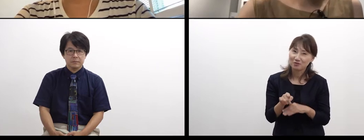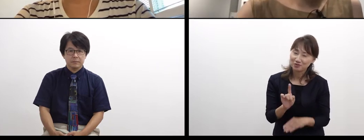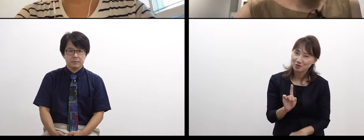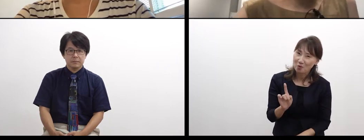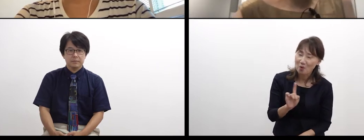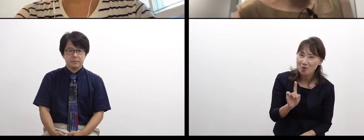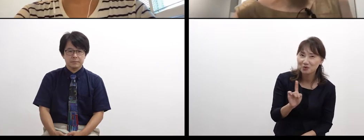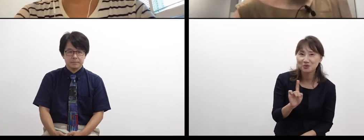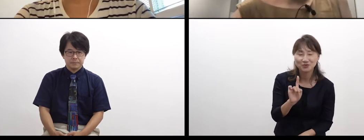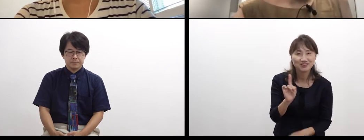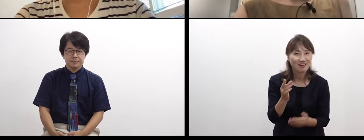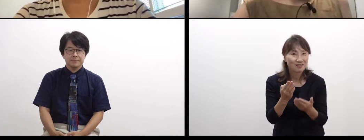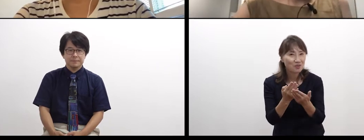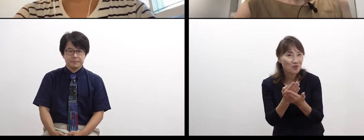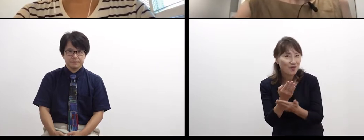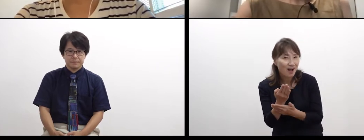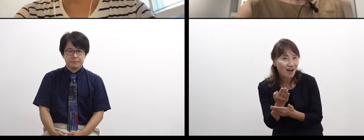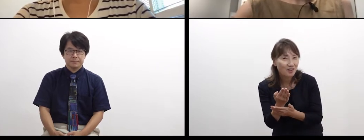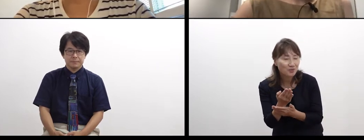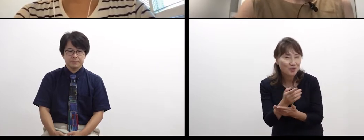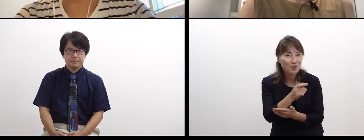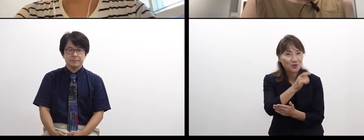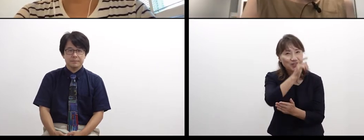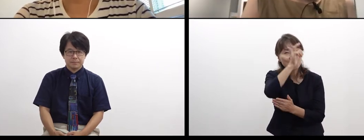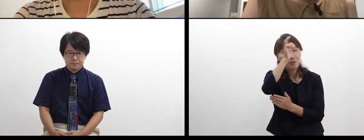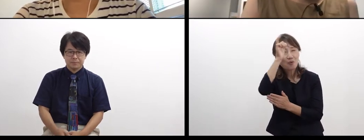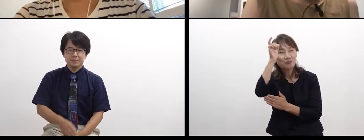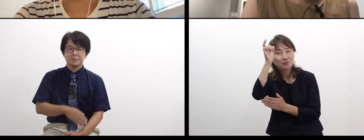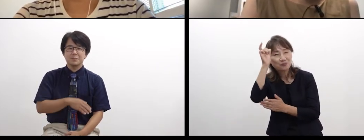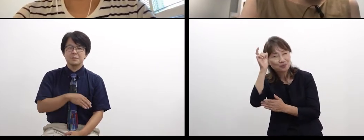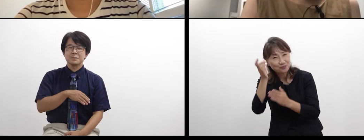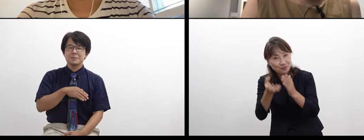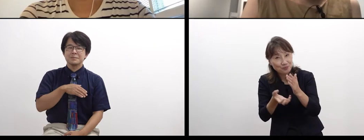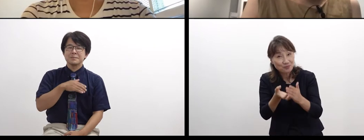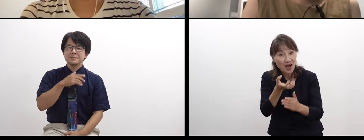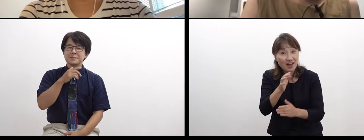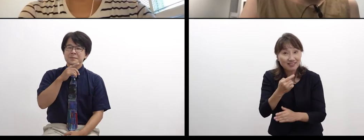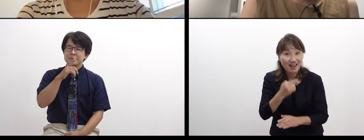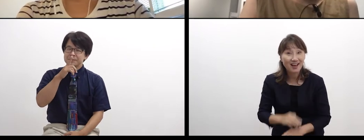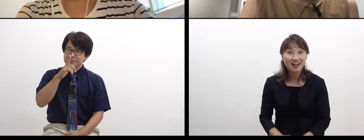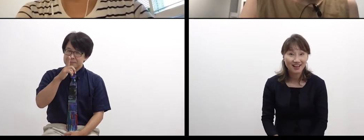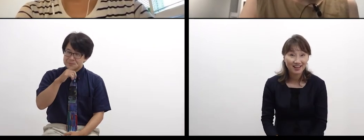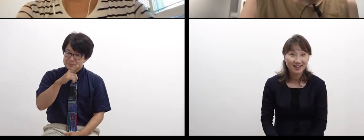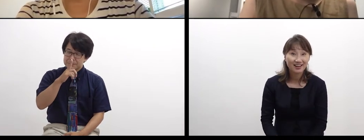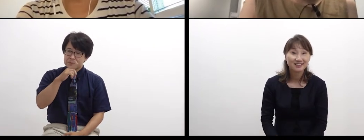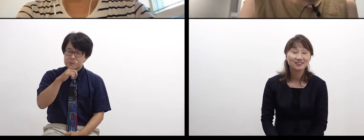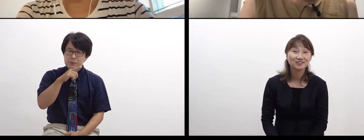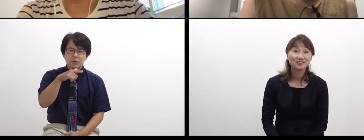since my childhood. OGAWA: Well, you seem to visualize it,